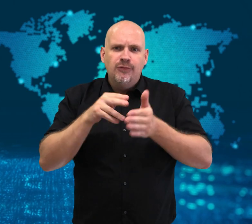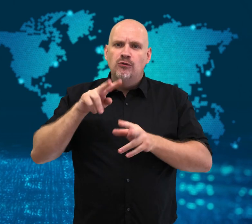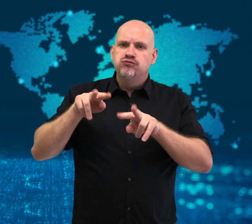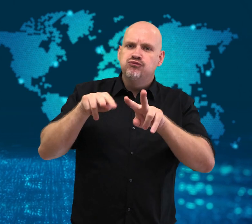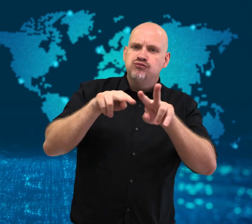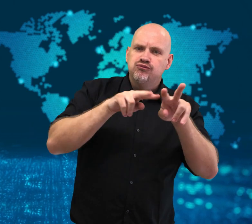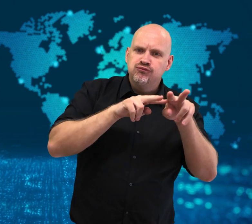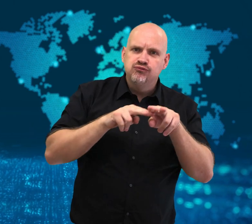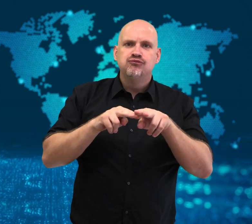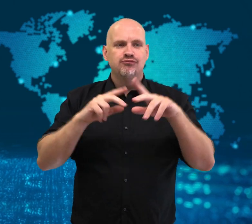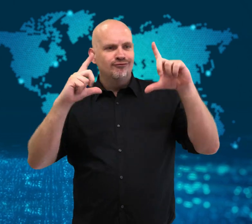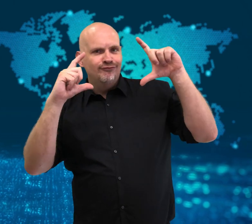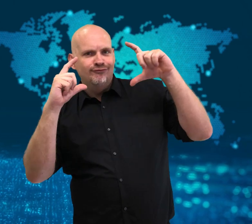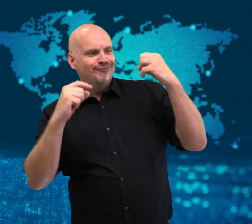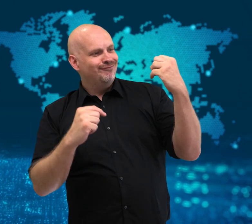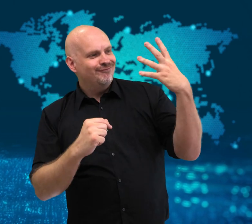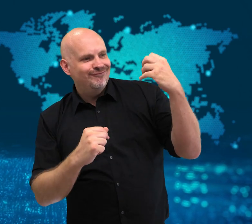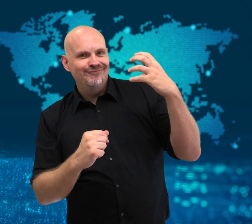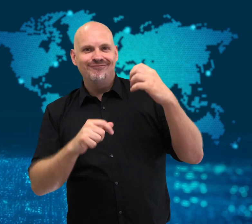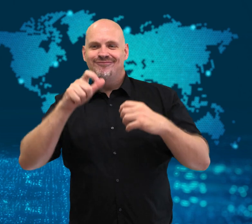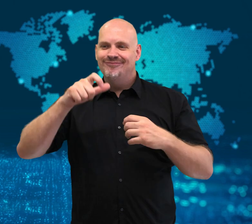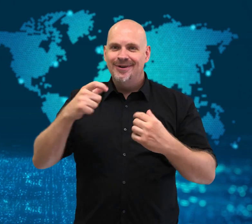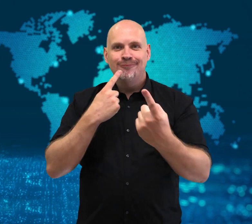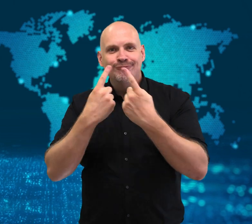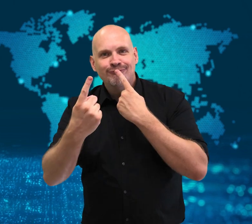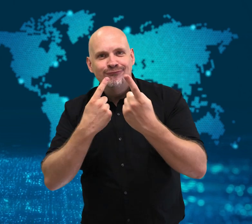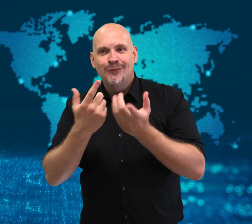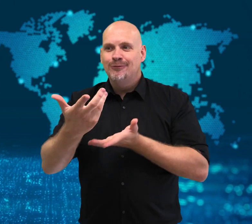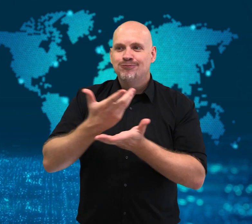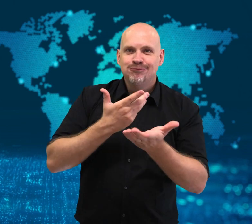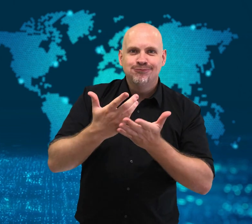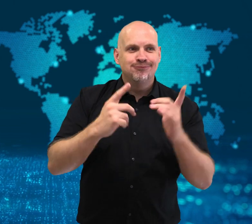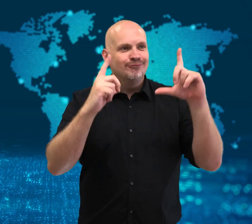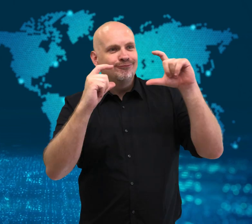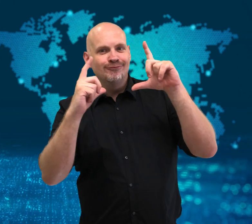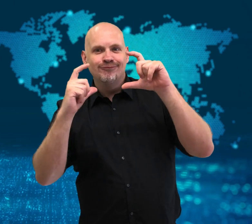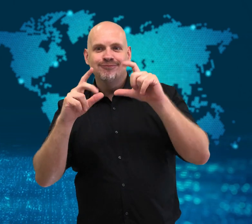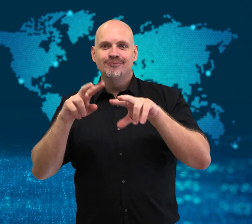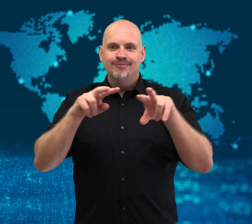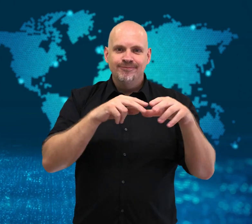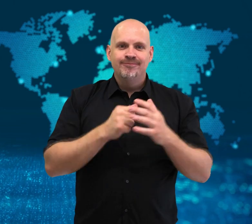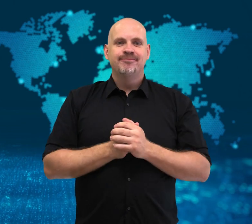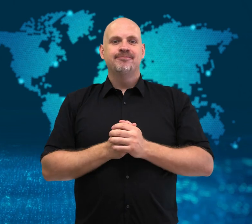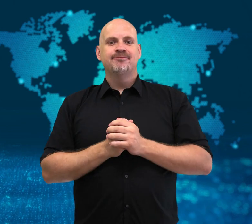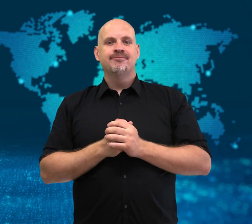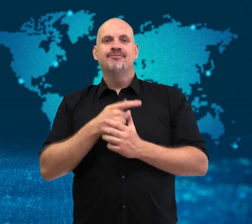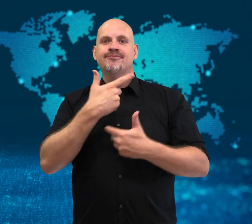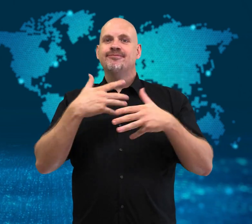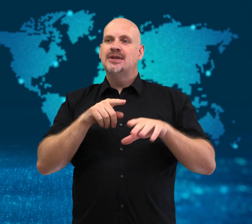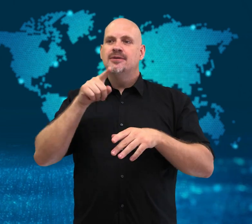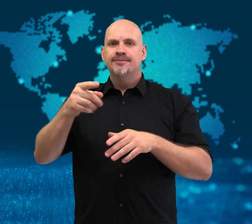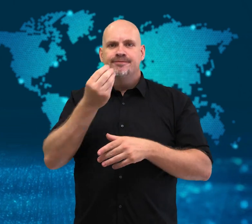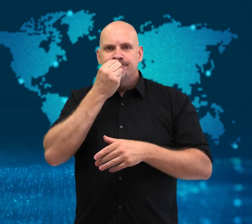posing for selfies and chatting with members of the public.